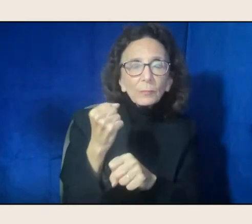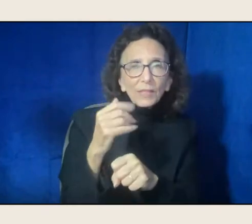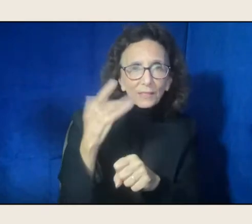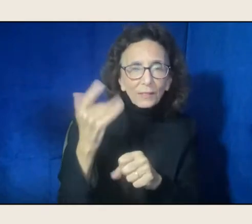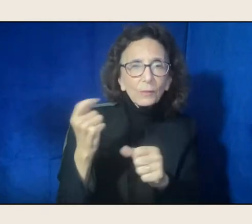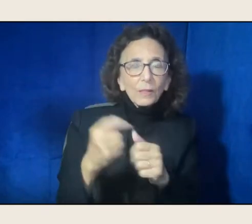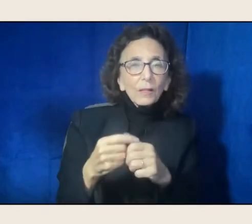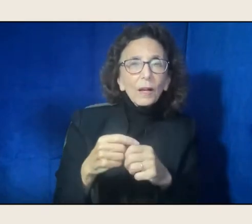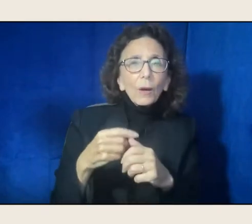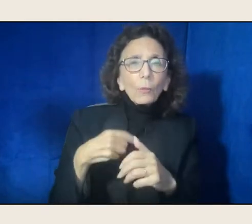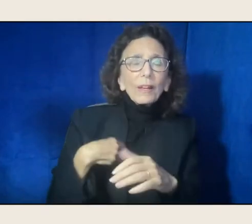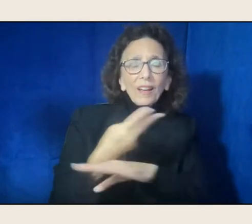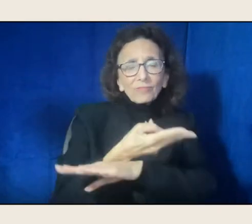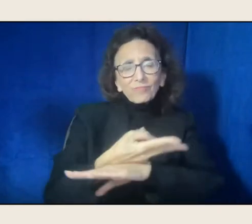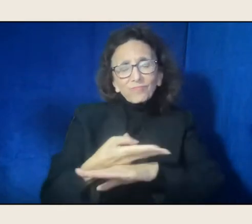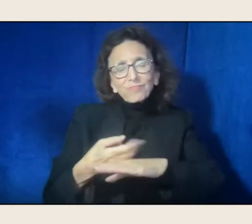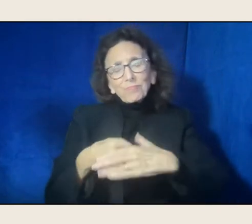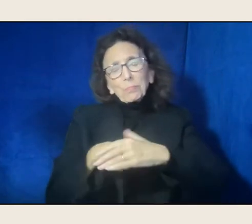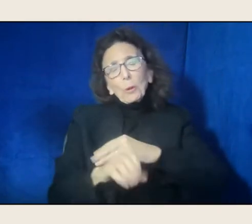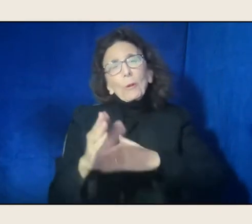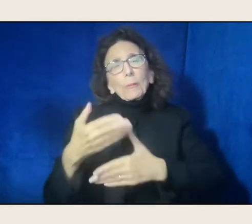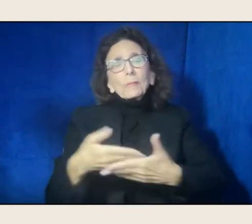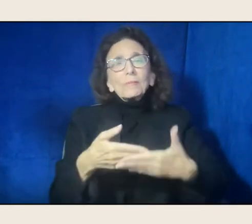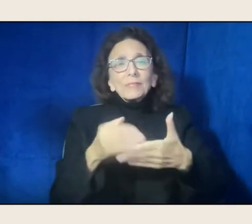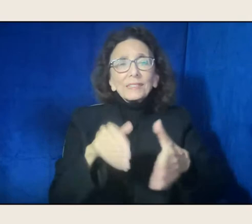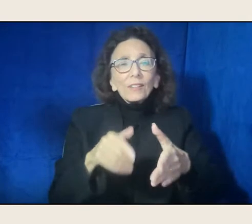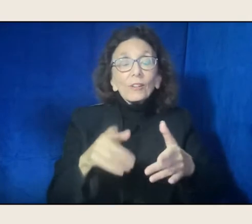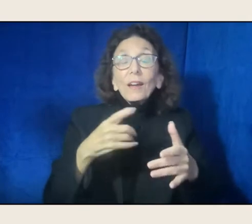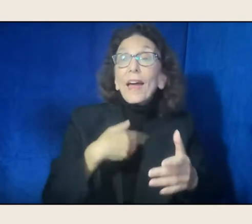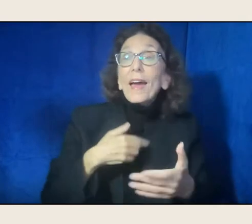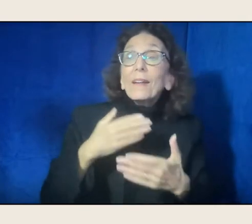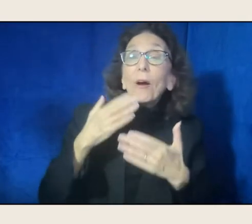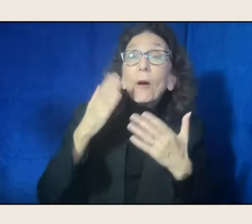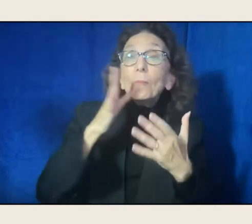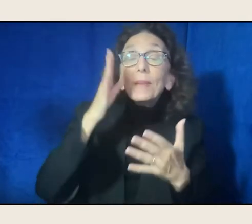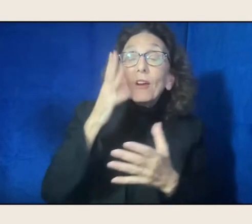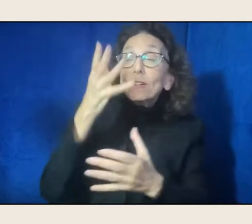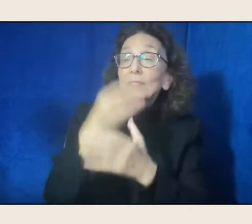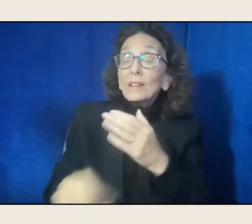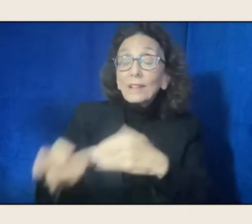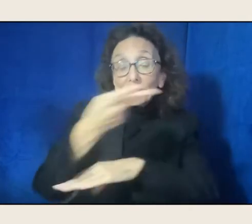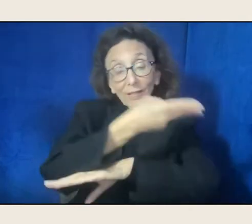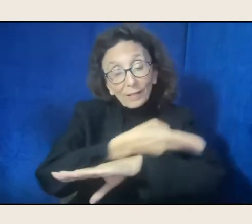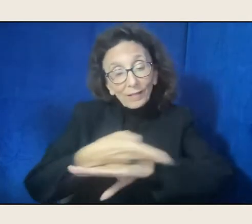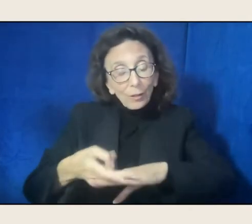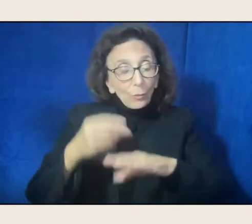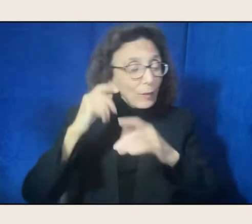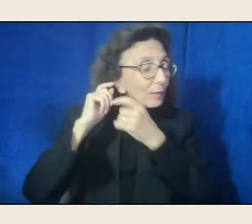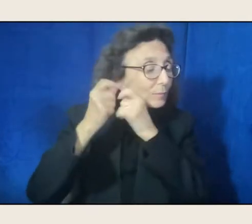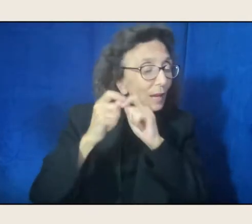"and have prepared our parents for burial here. "At this table, we sing with joy, with sorrow.